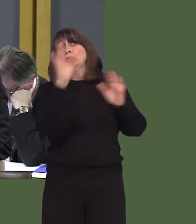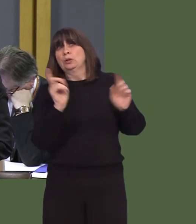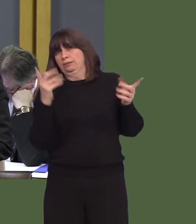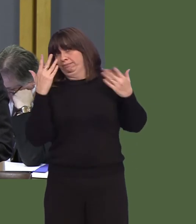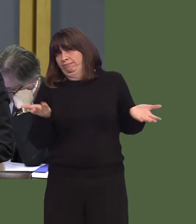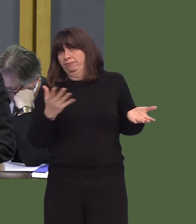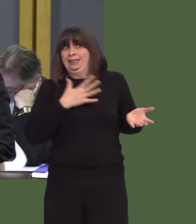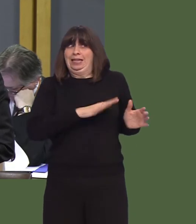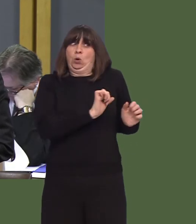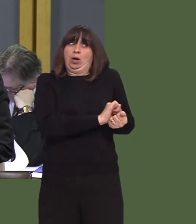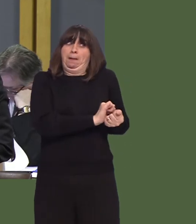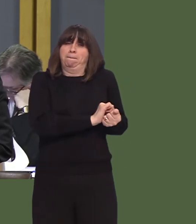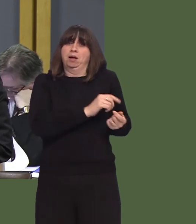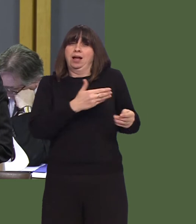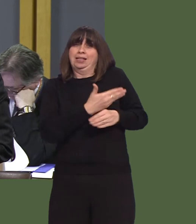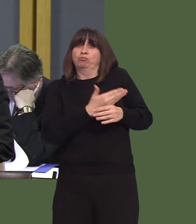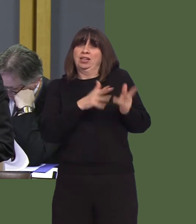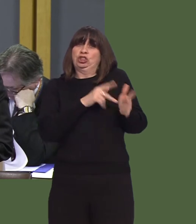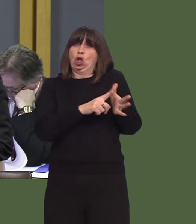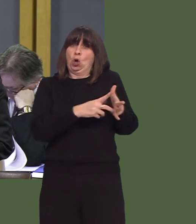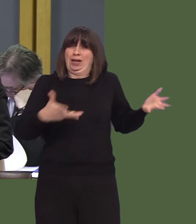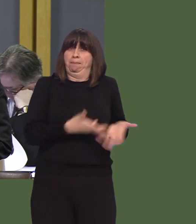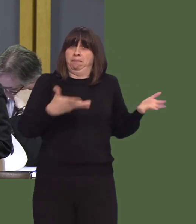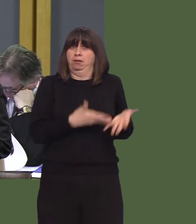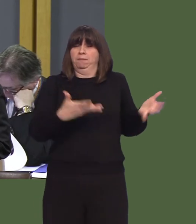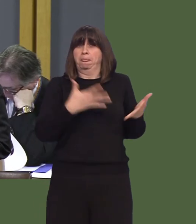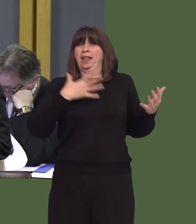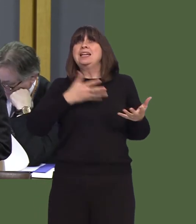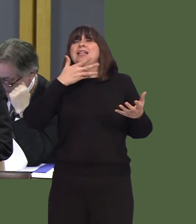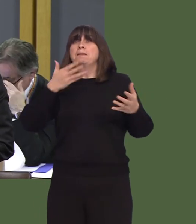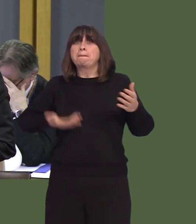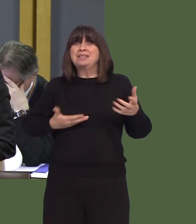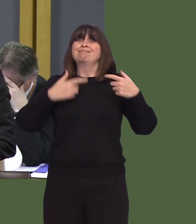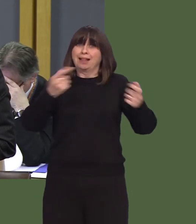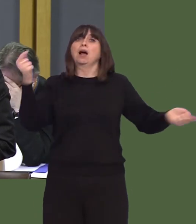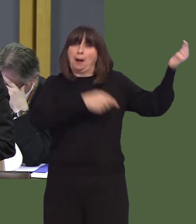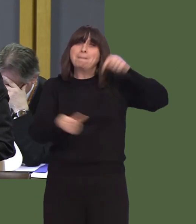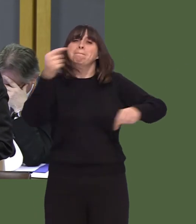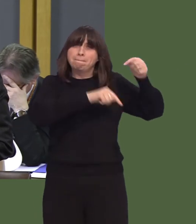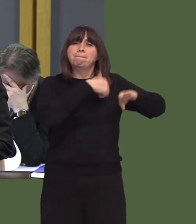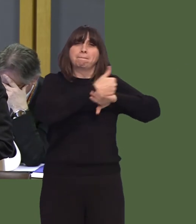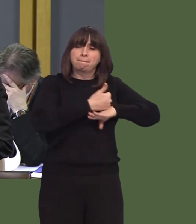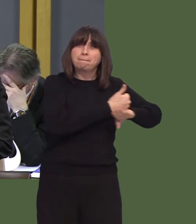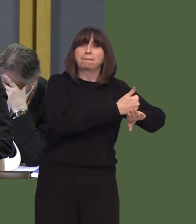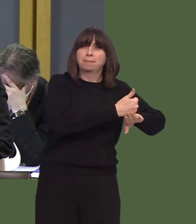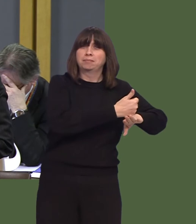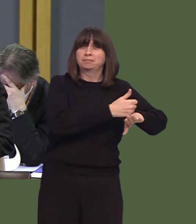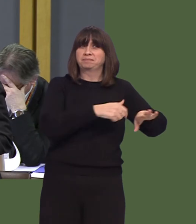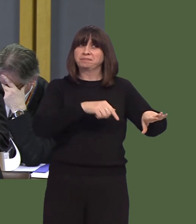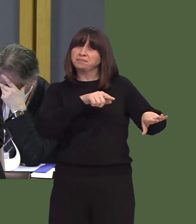So, there's a need to keep that enterprise zone active and attractive to people. Now, there appears to be little movement in the enterprise zone at this moment in time